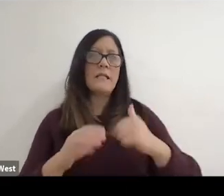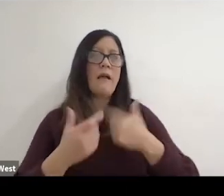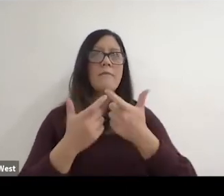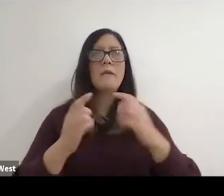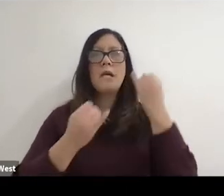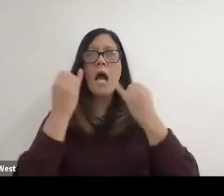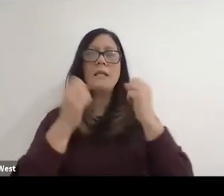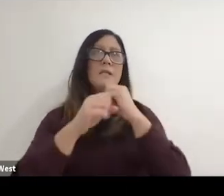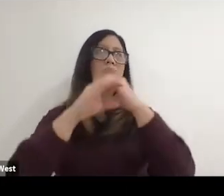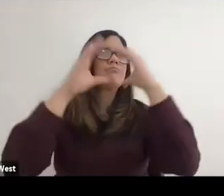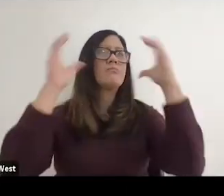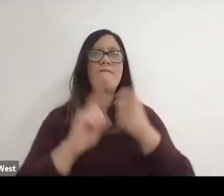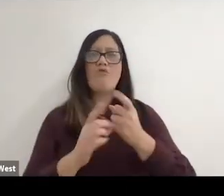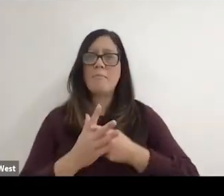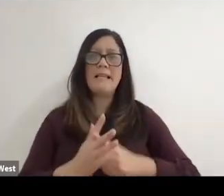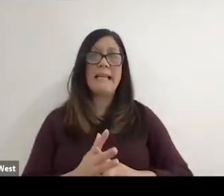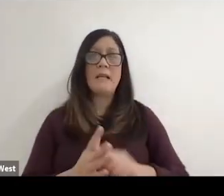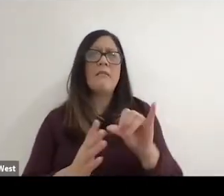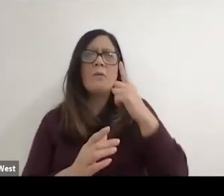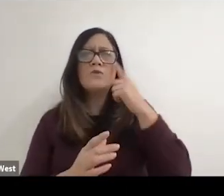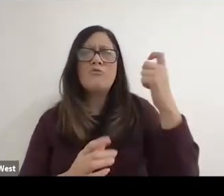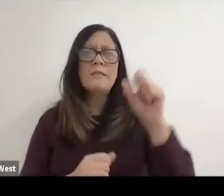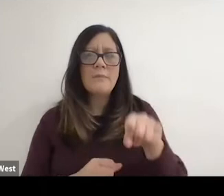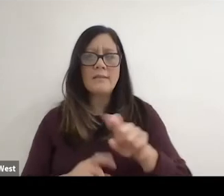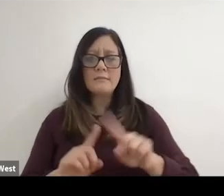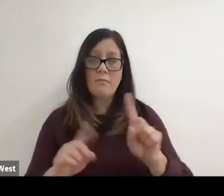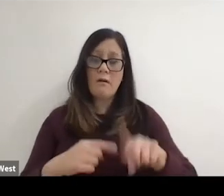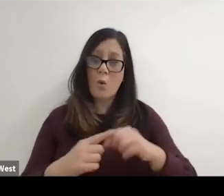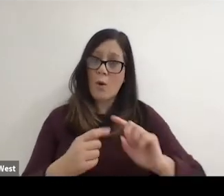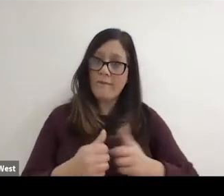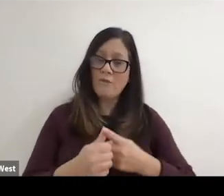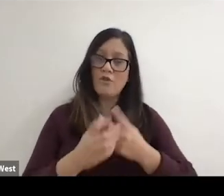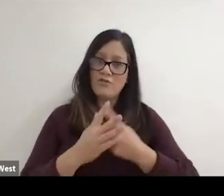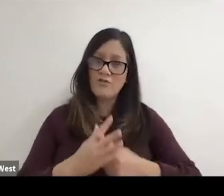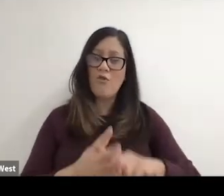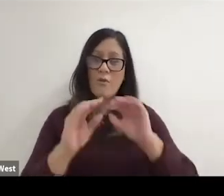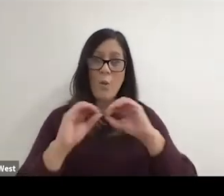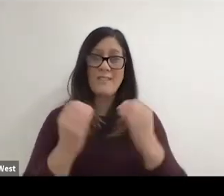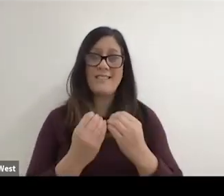ideas from the very beginning. It was always a dream, but when we first started the organization,